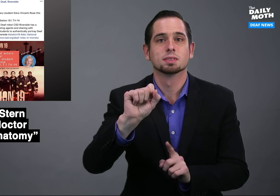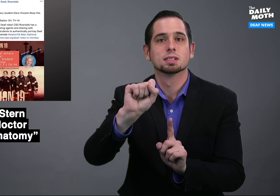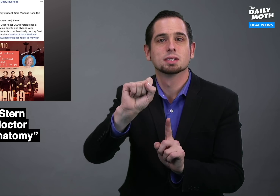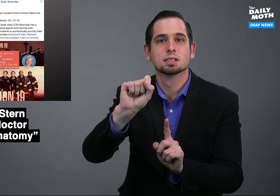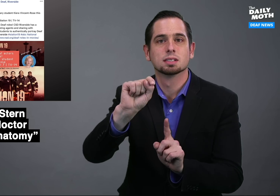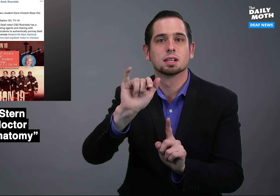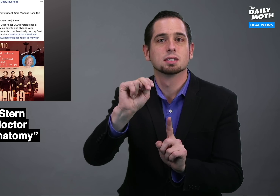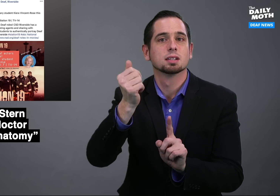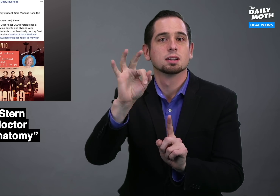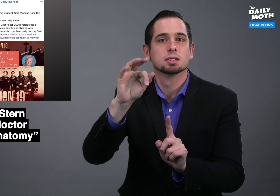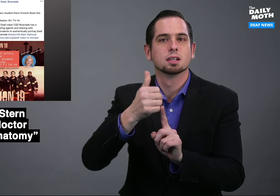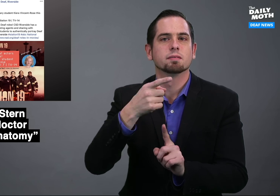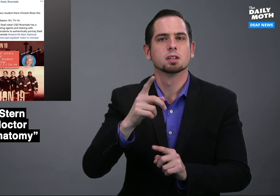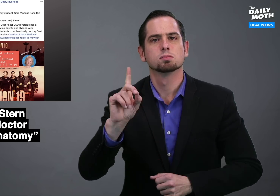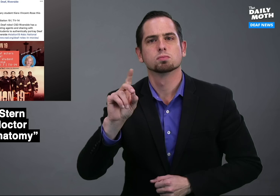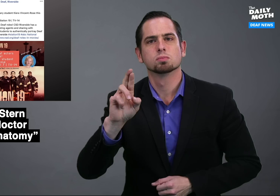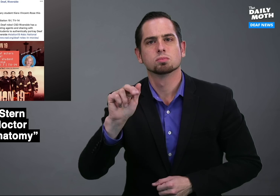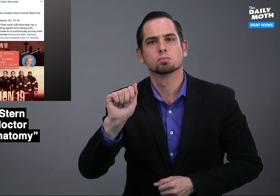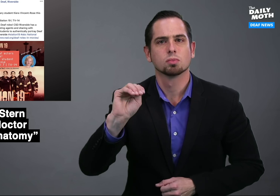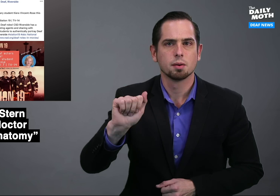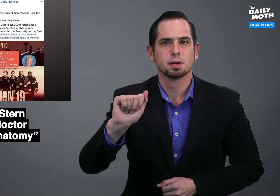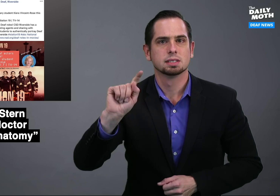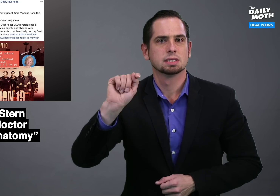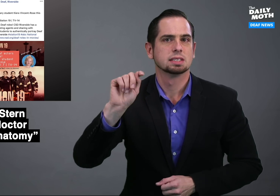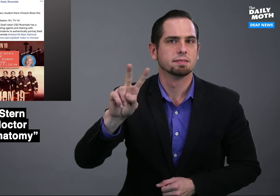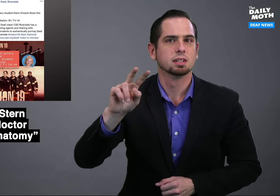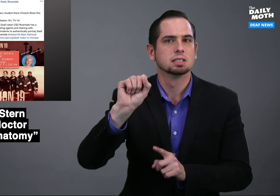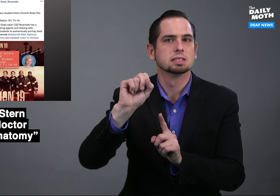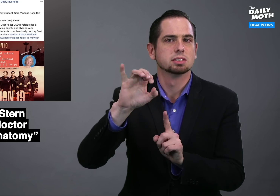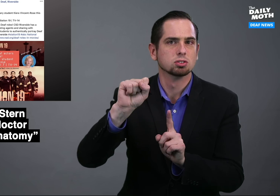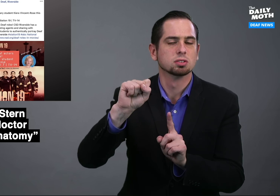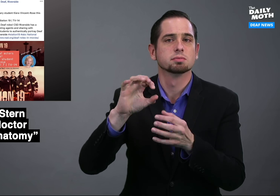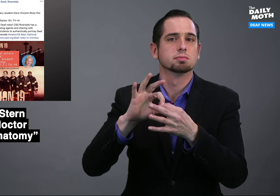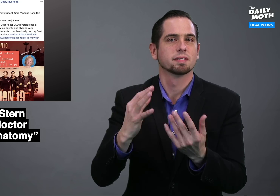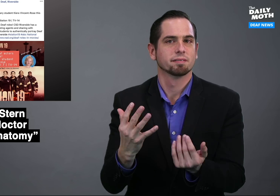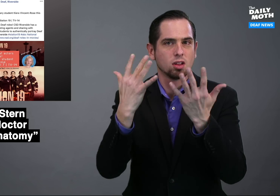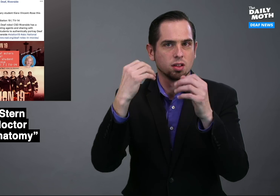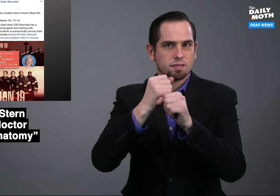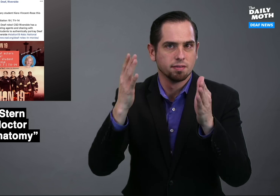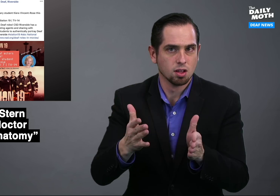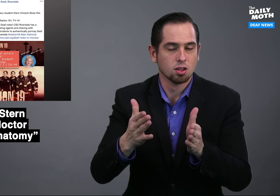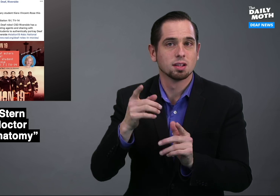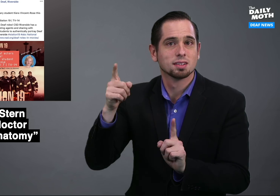Station 19 is a drama TV series about firefighters.